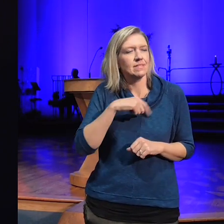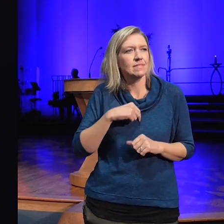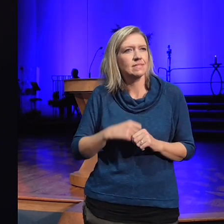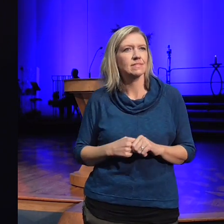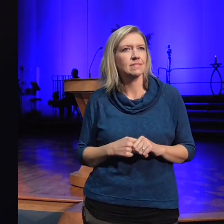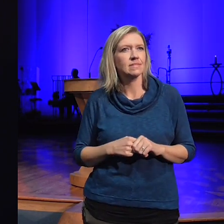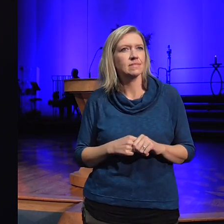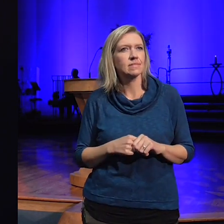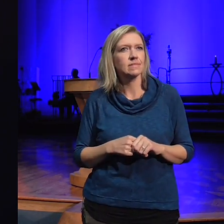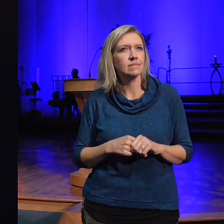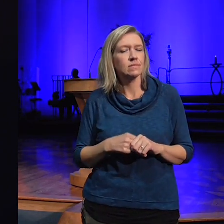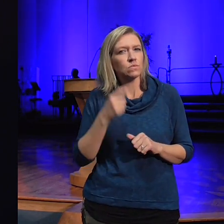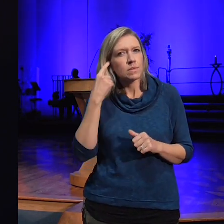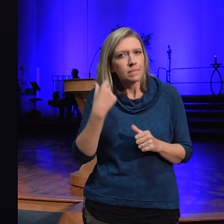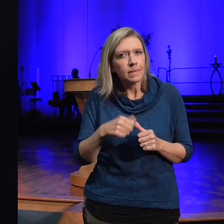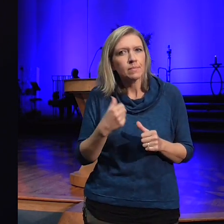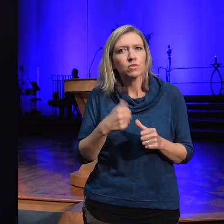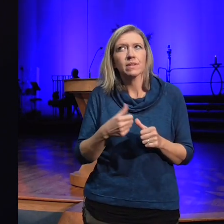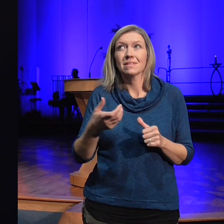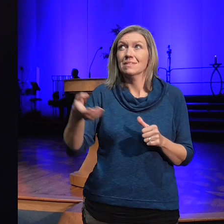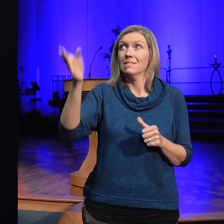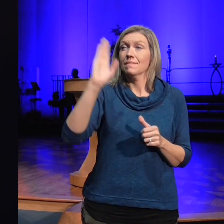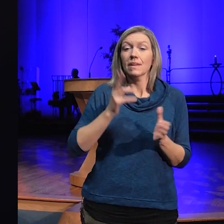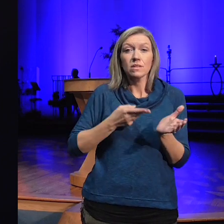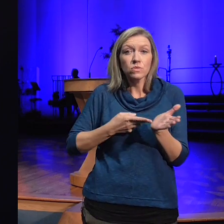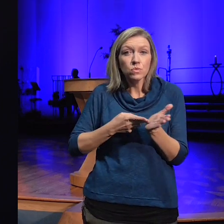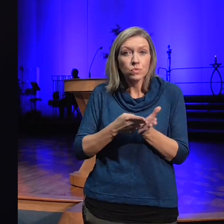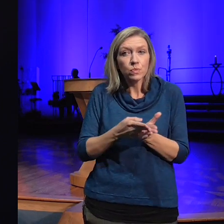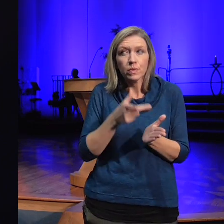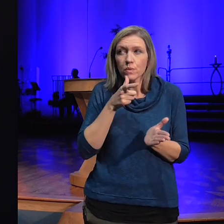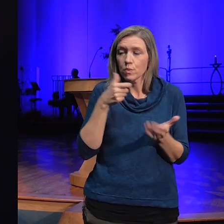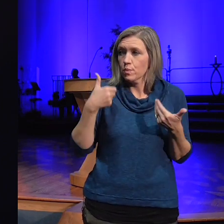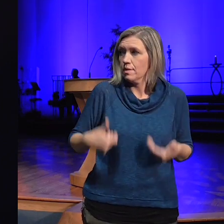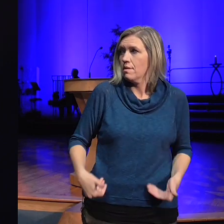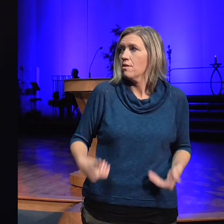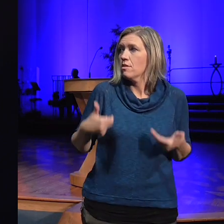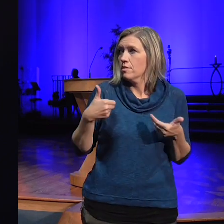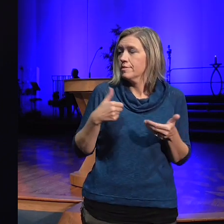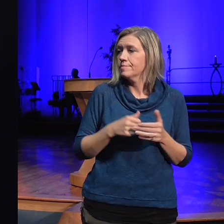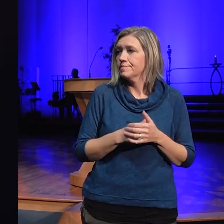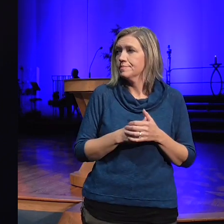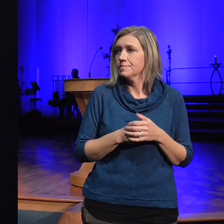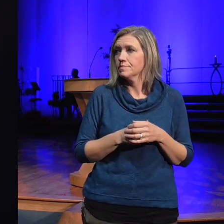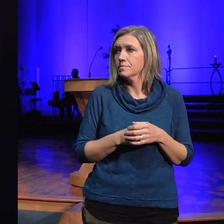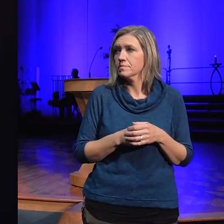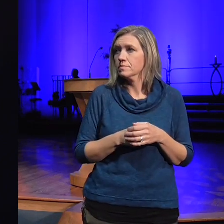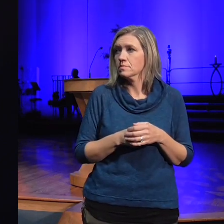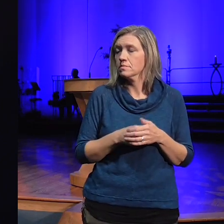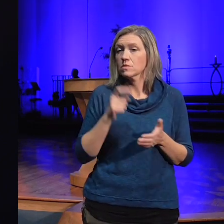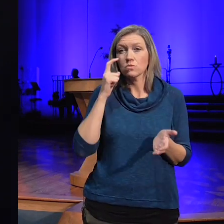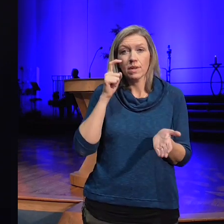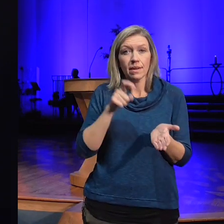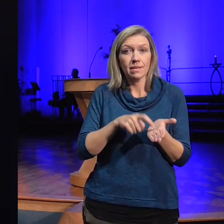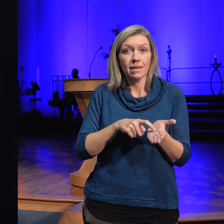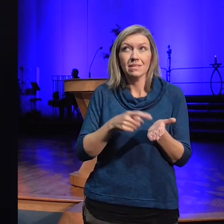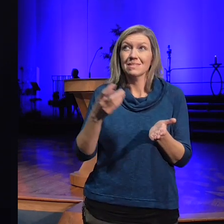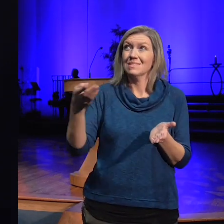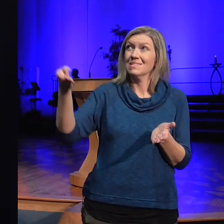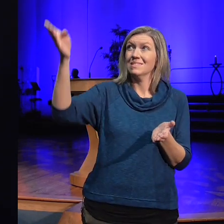truth of who we are and recognizing that there is this Divine Orchestra and each and every one